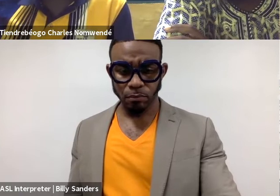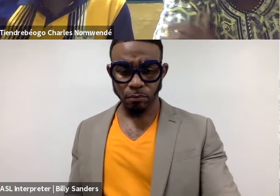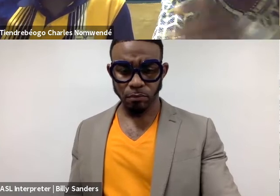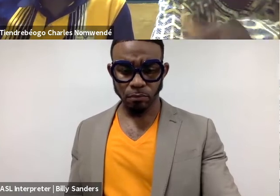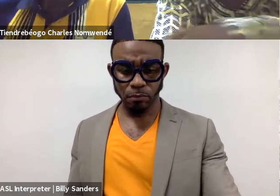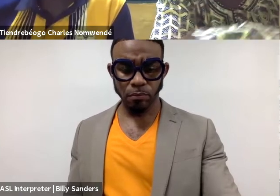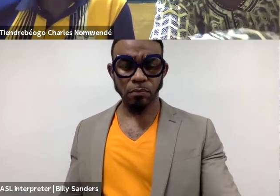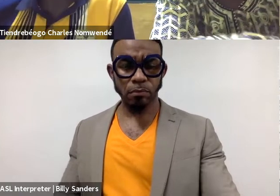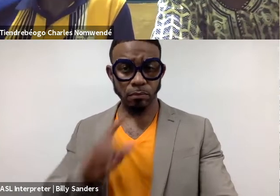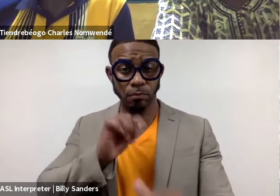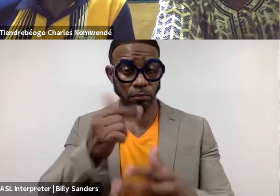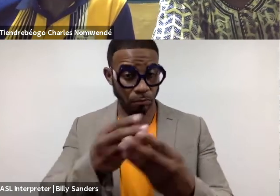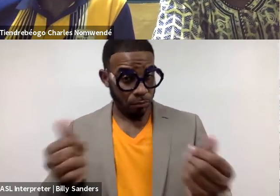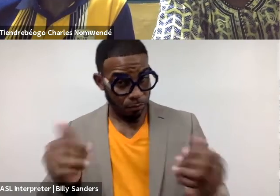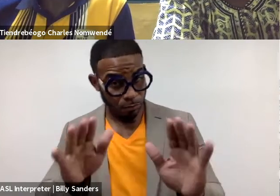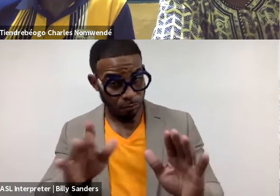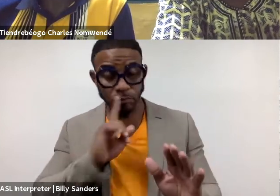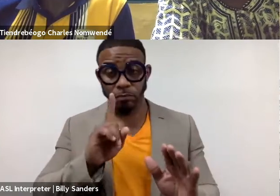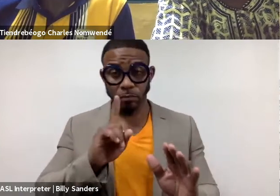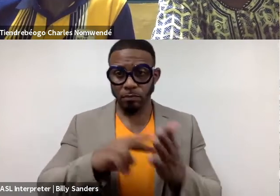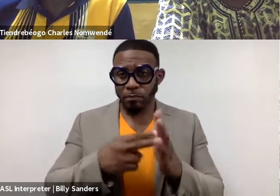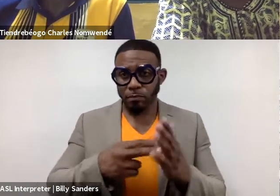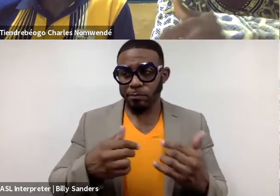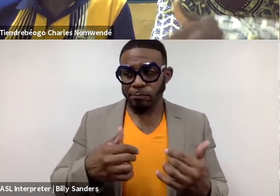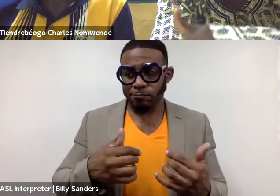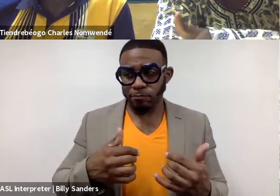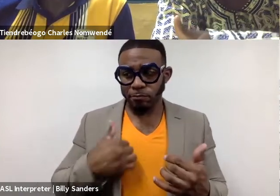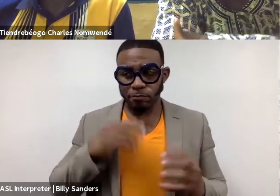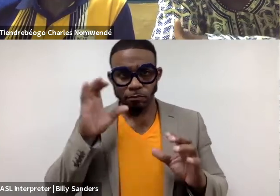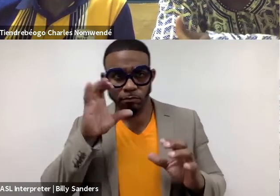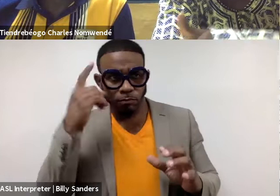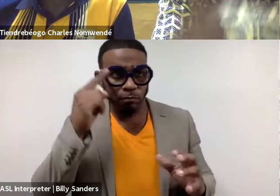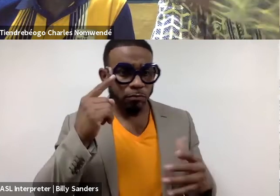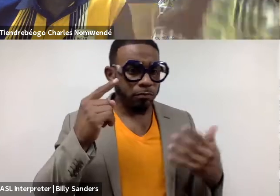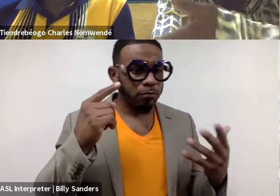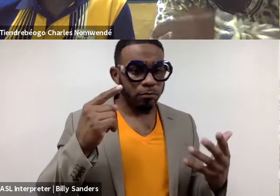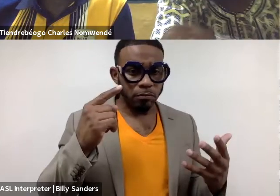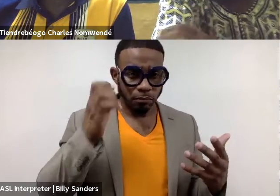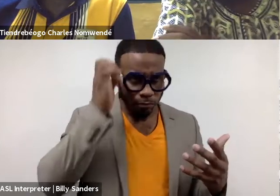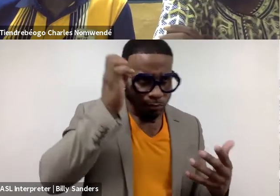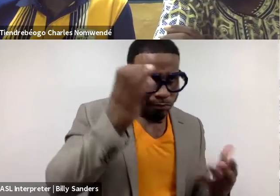And the other solution means that I'm looking for a European solution.